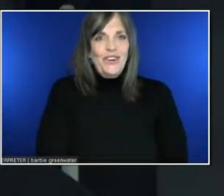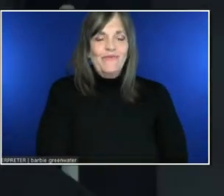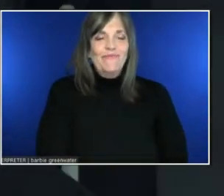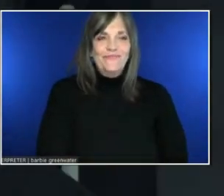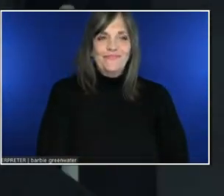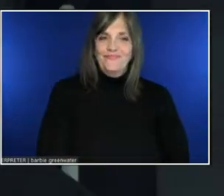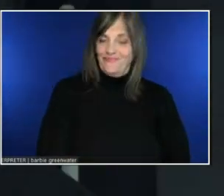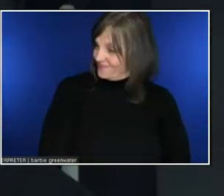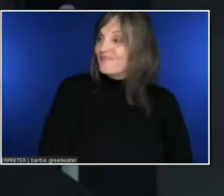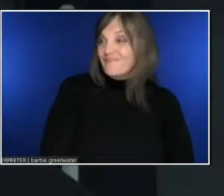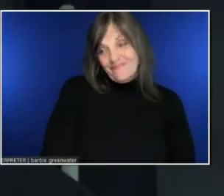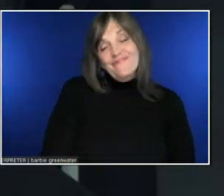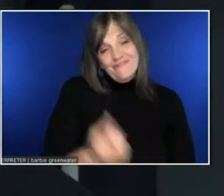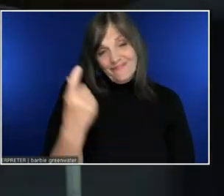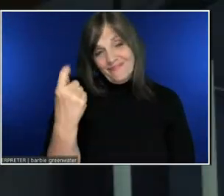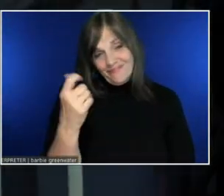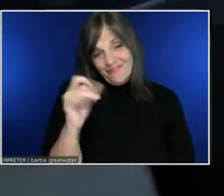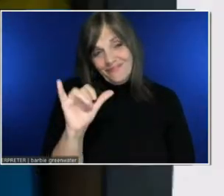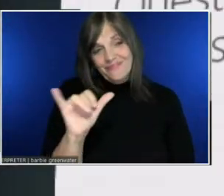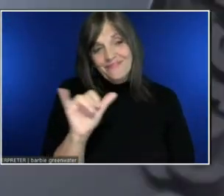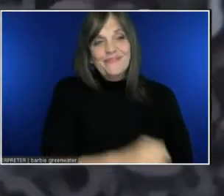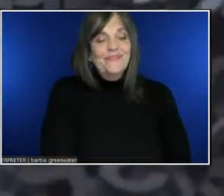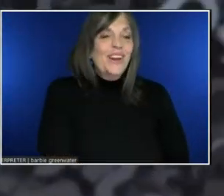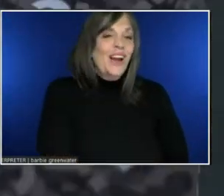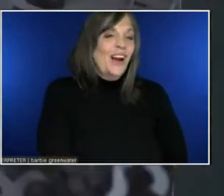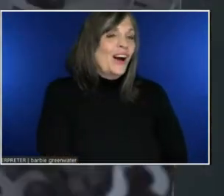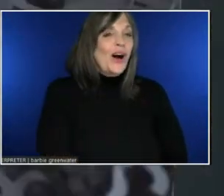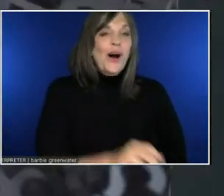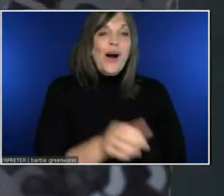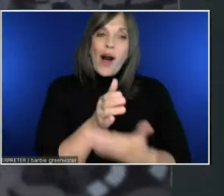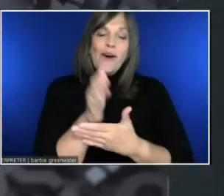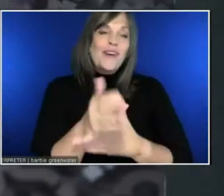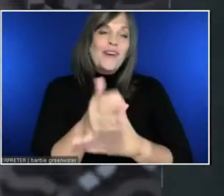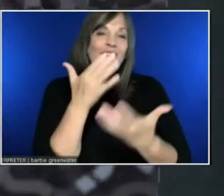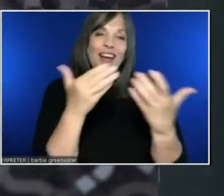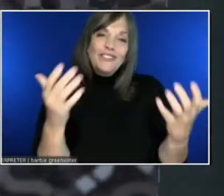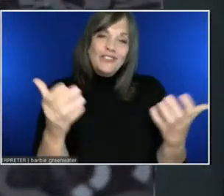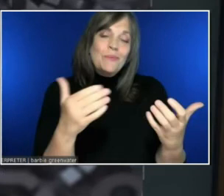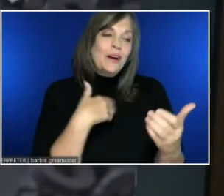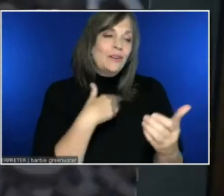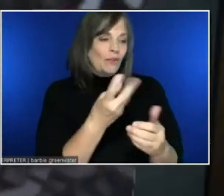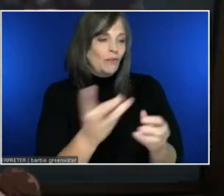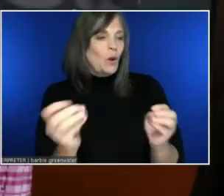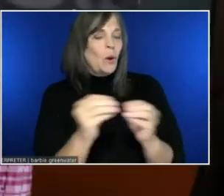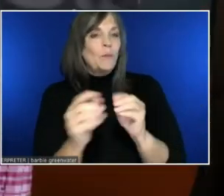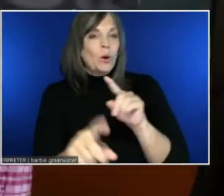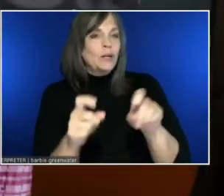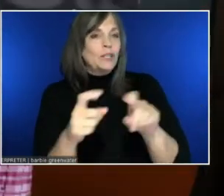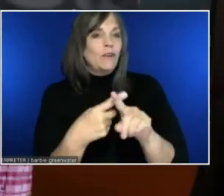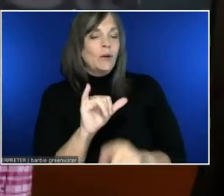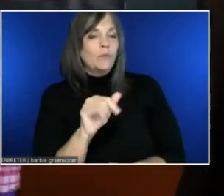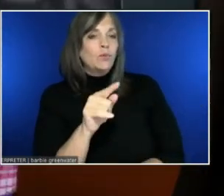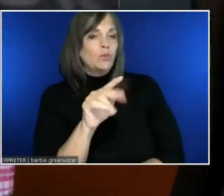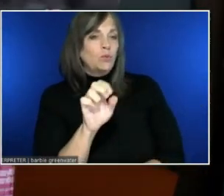All right. Thank you so much. And I'm gonna take a couple more questions from YouTube. But for those of you in the room with us here in